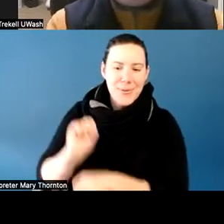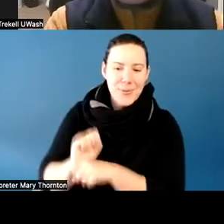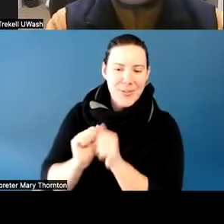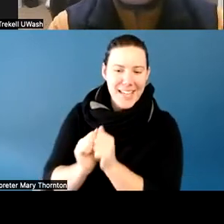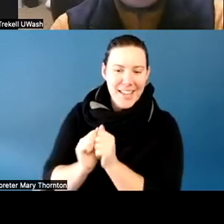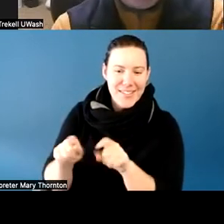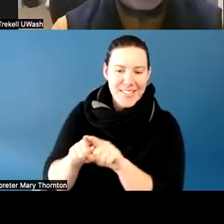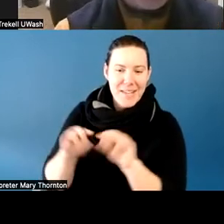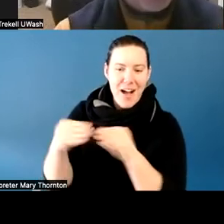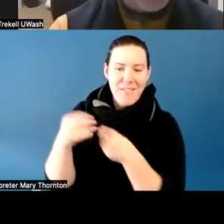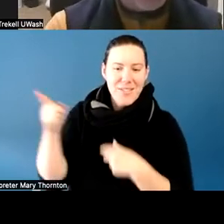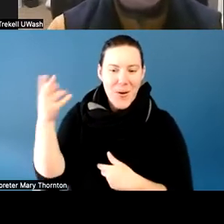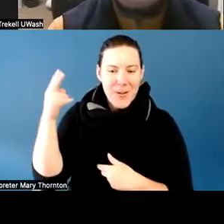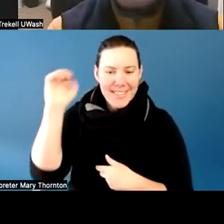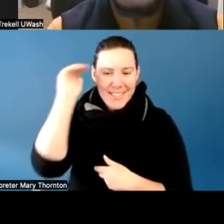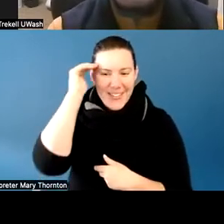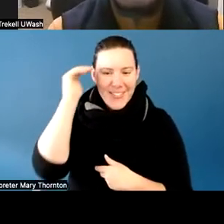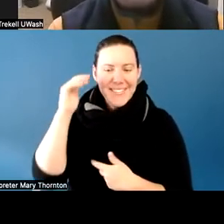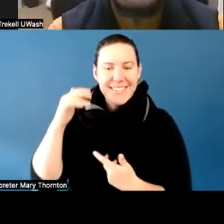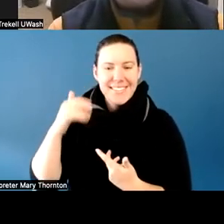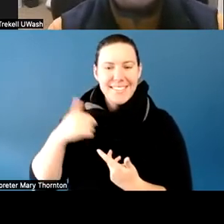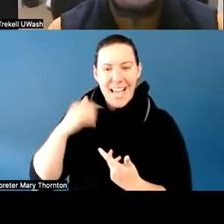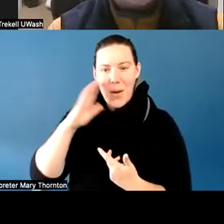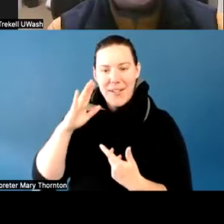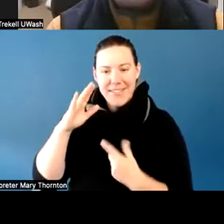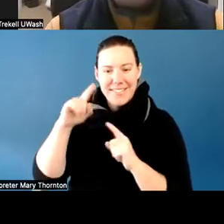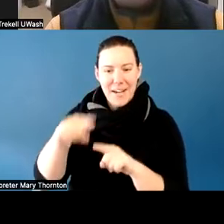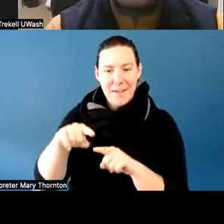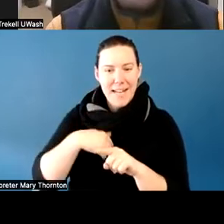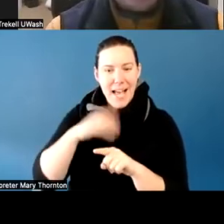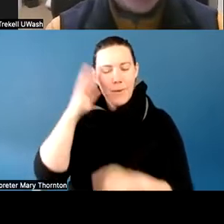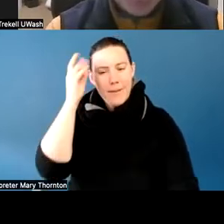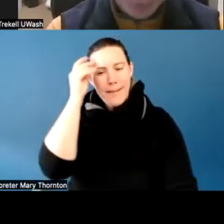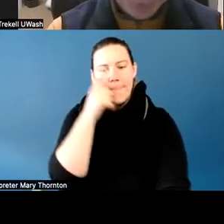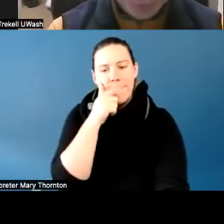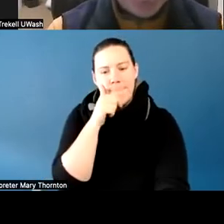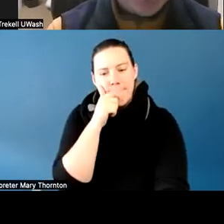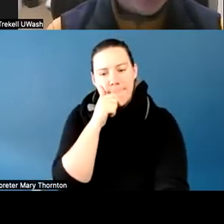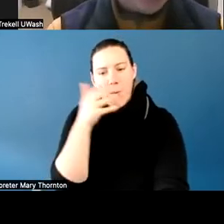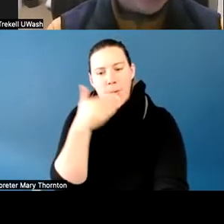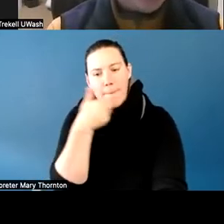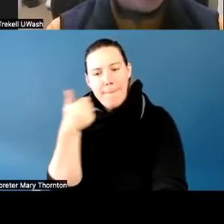So he knows that I will come, and I will think, hm, what's best to be able to share.